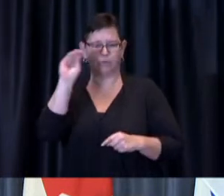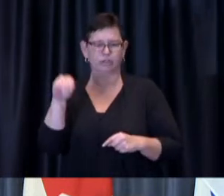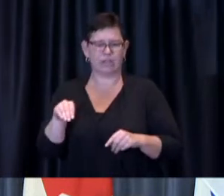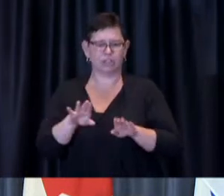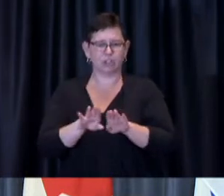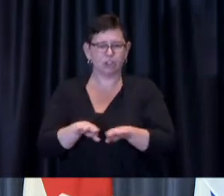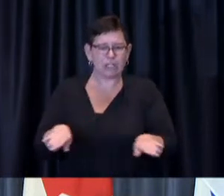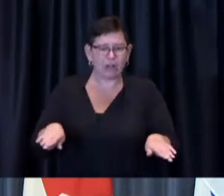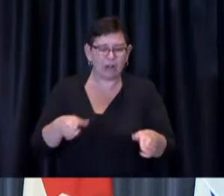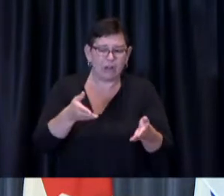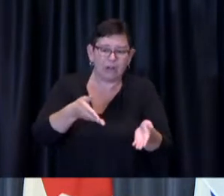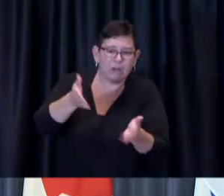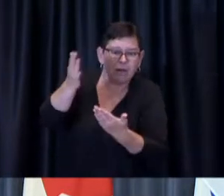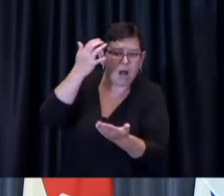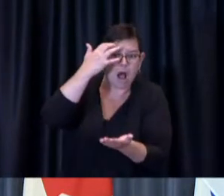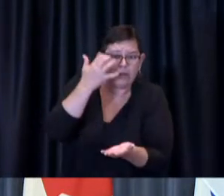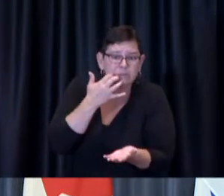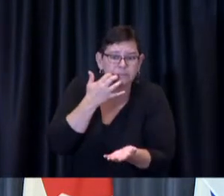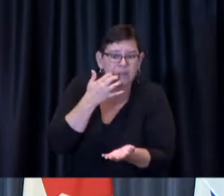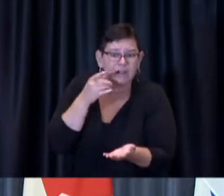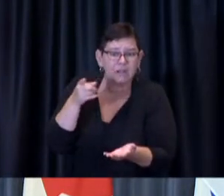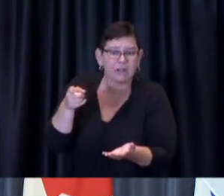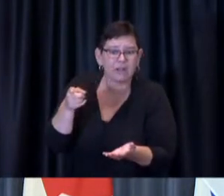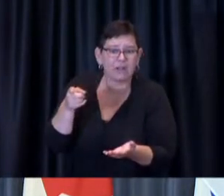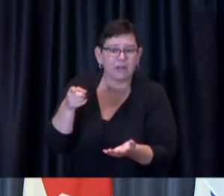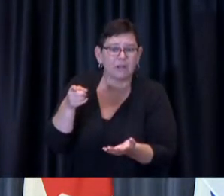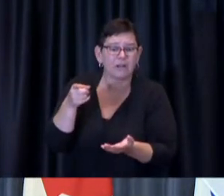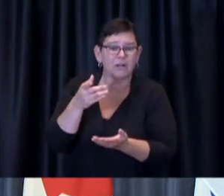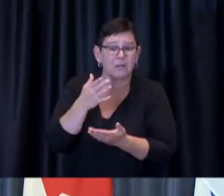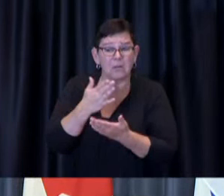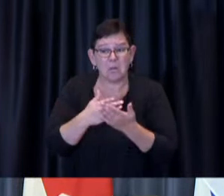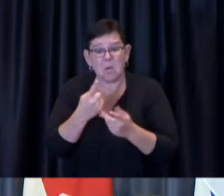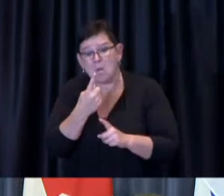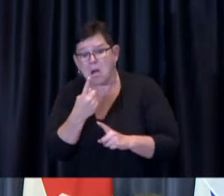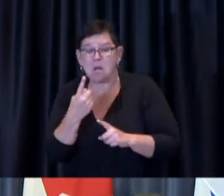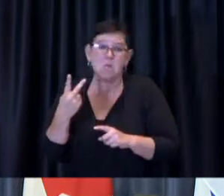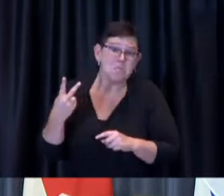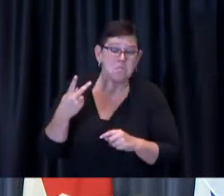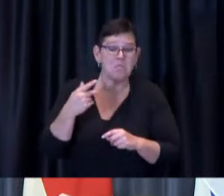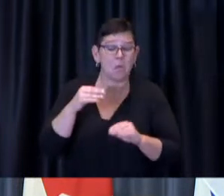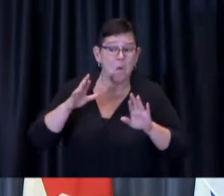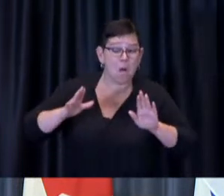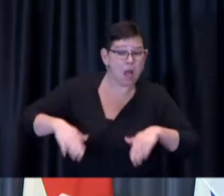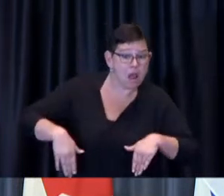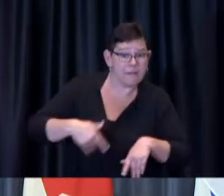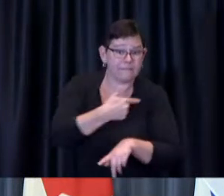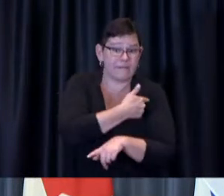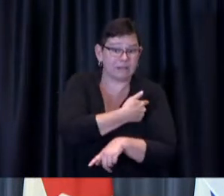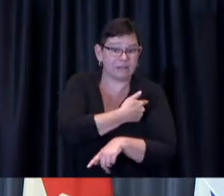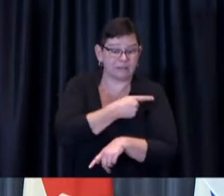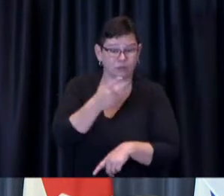COVID were either partially vaccinated or not vaccinated two-thirds were unvaccinated i want